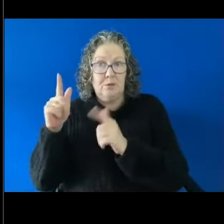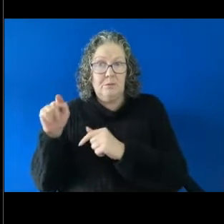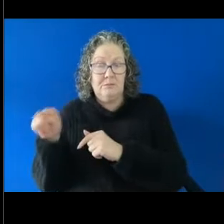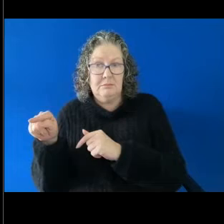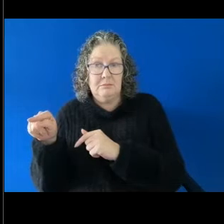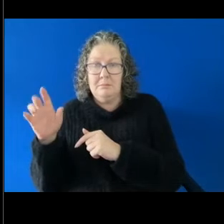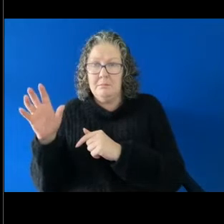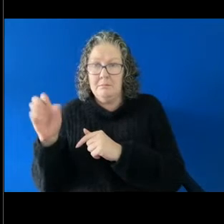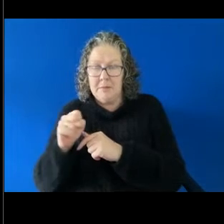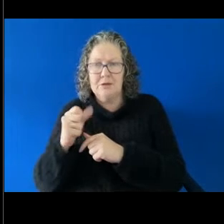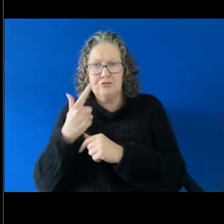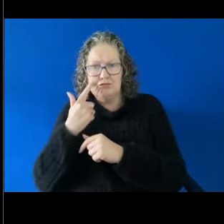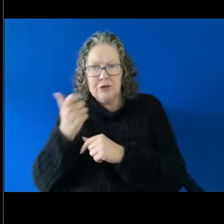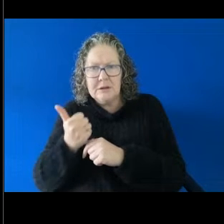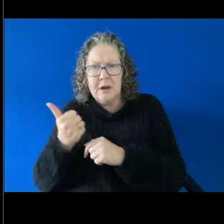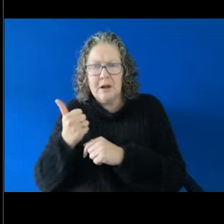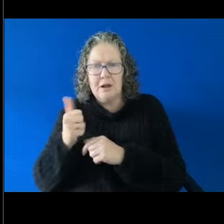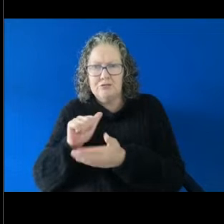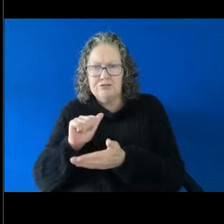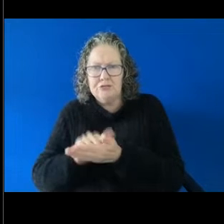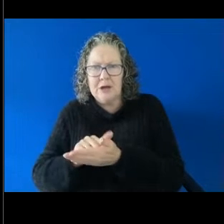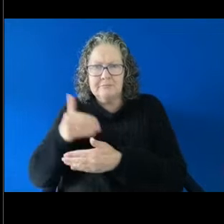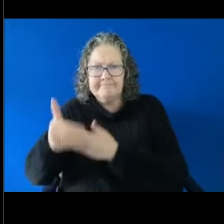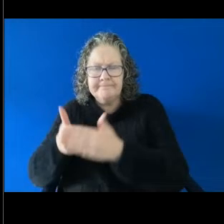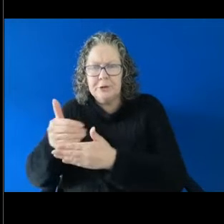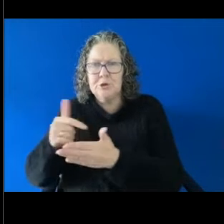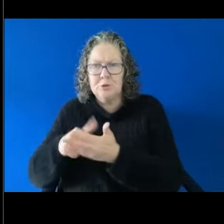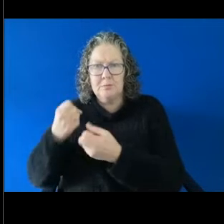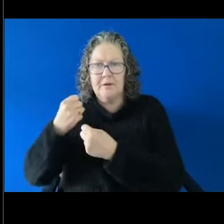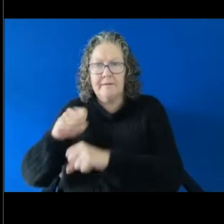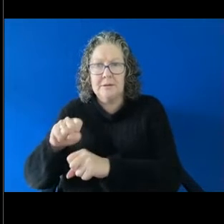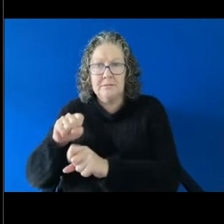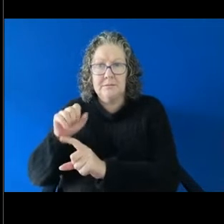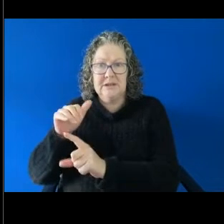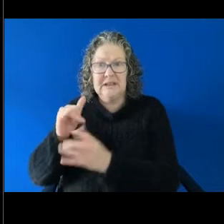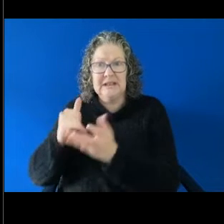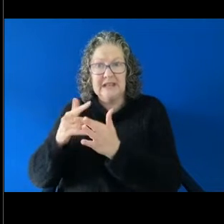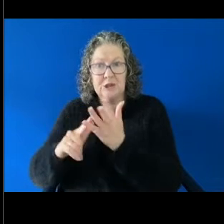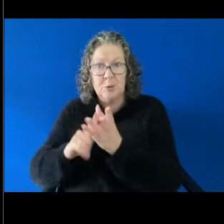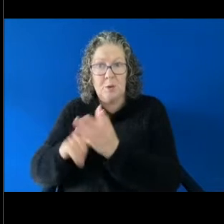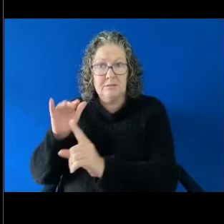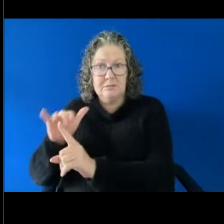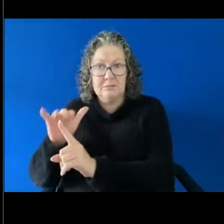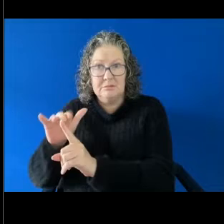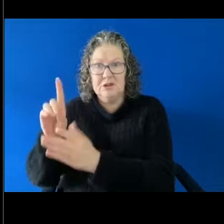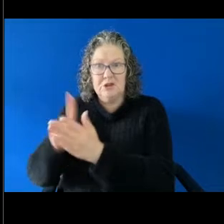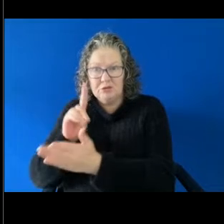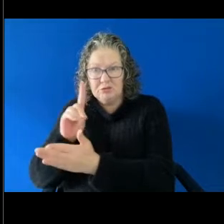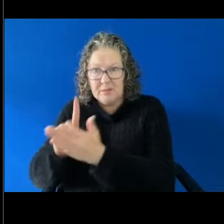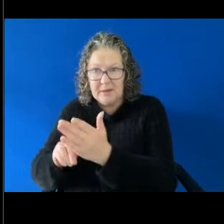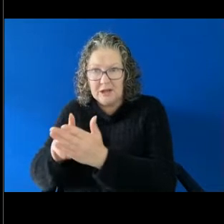measures to prevent sex discrimination and sexual harassment in the workplace. It also introduces a